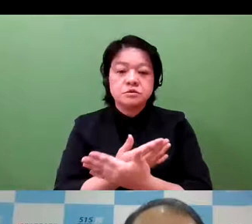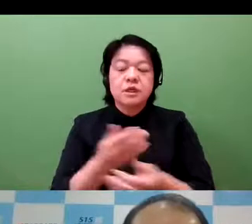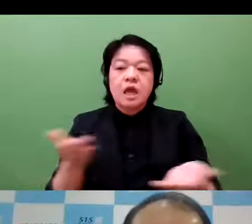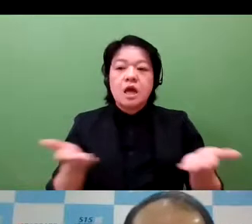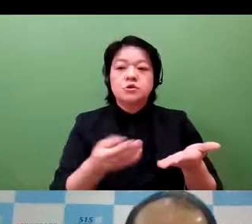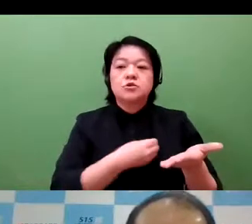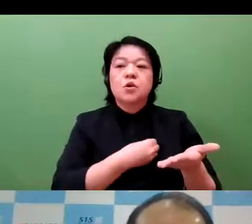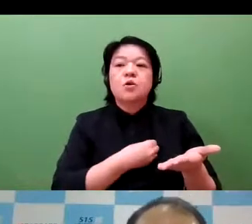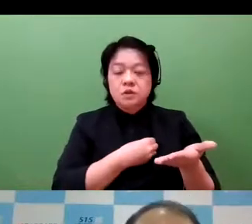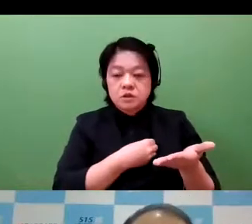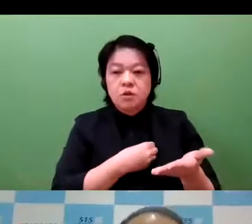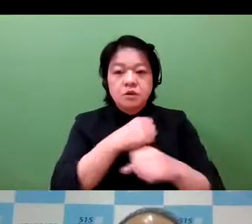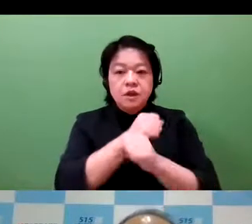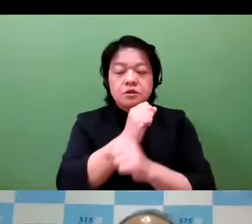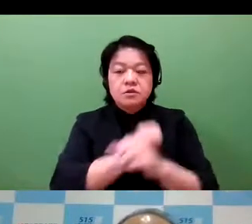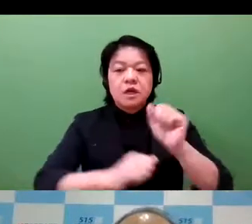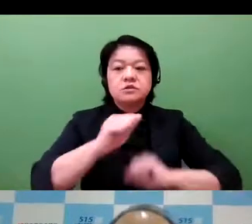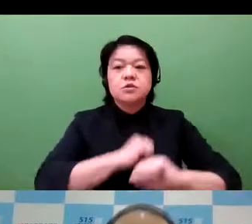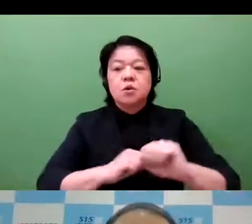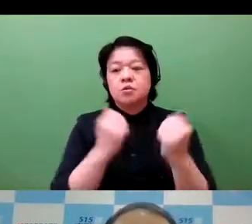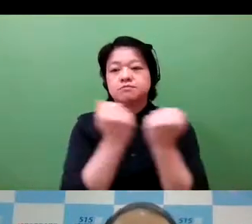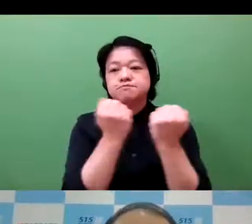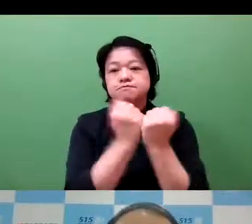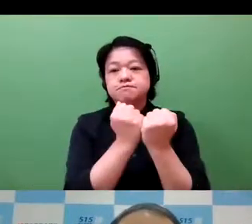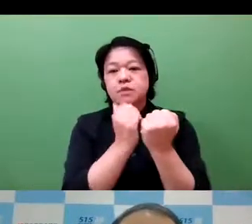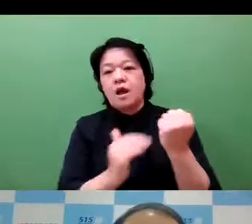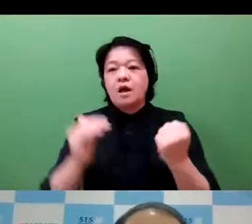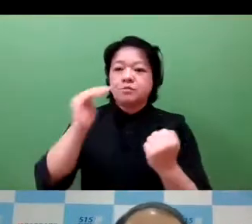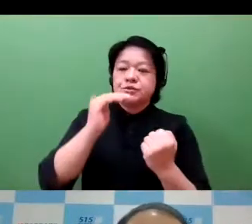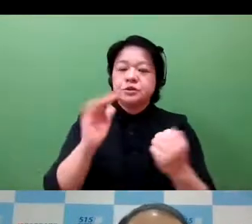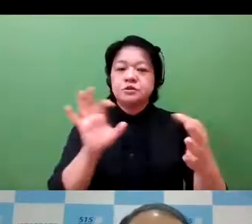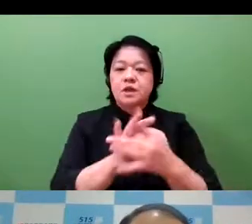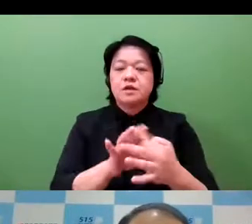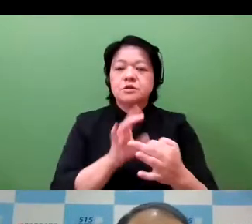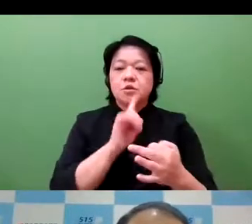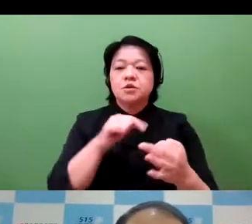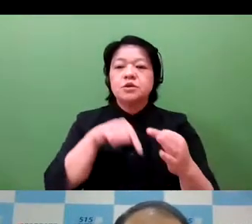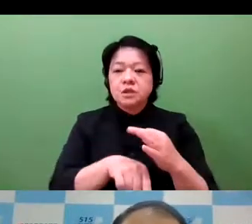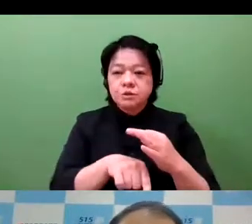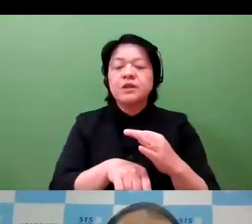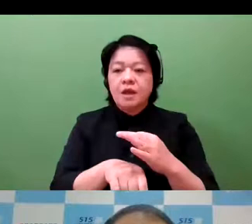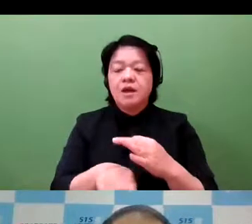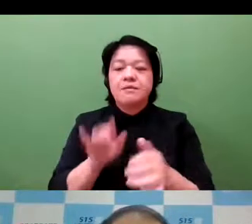And also, it will also boost the morale of the employees as well.